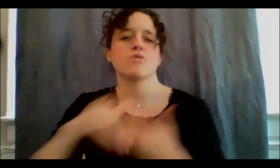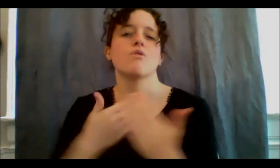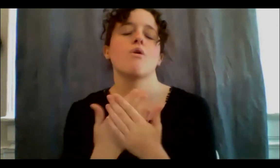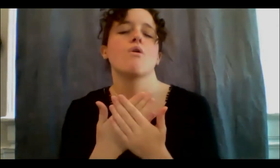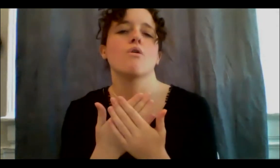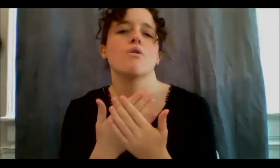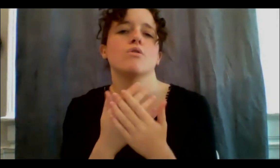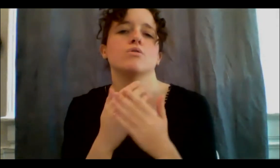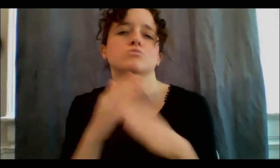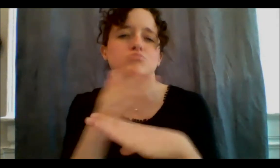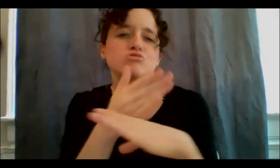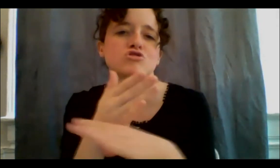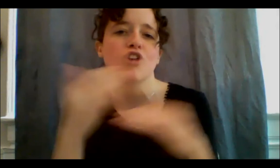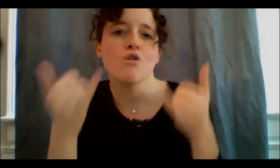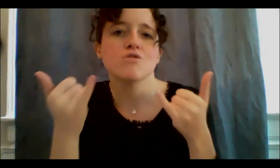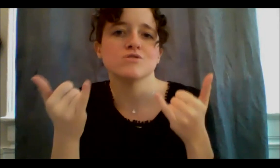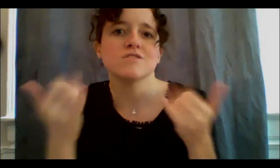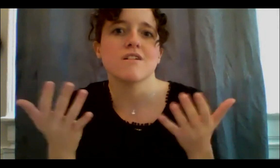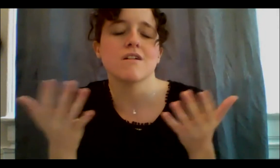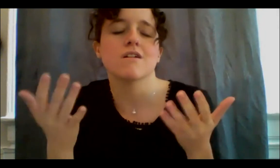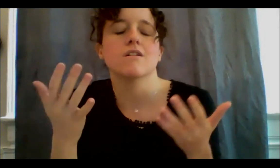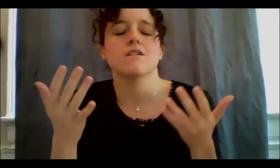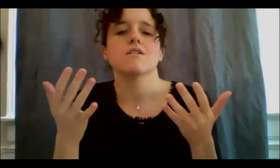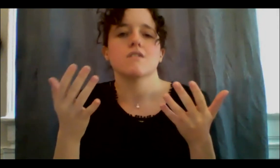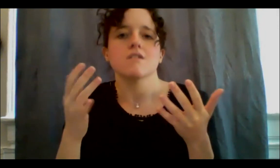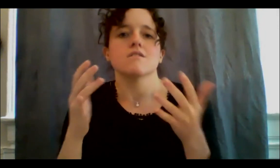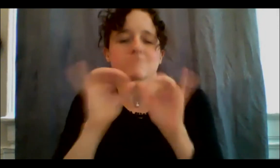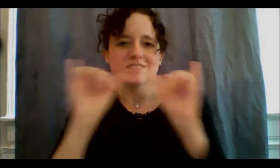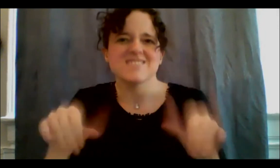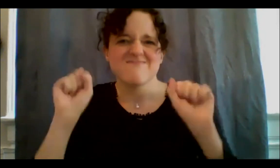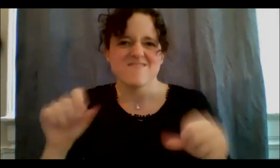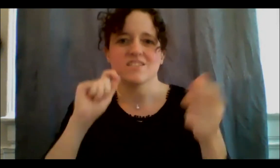within the world brings that sense of hope, that as a united people we can